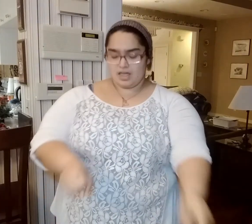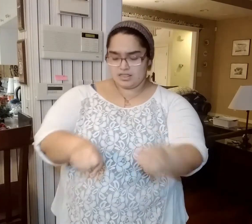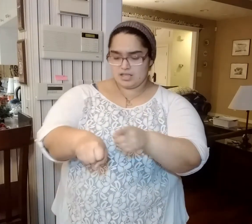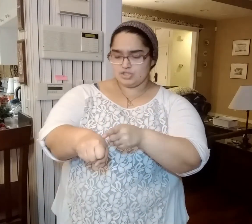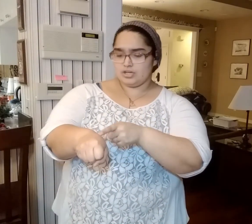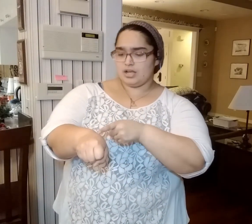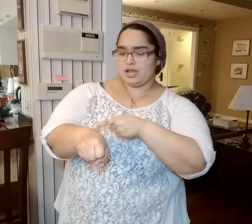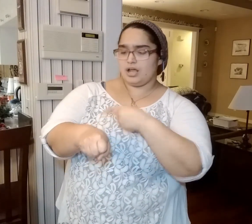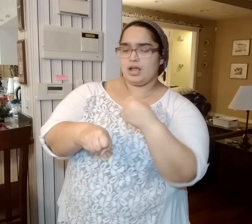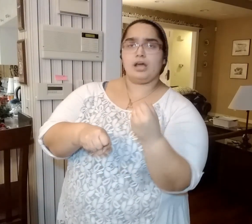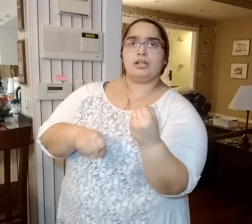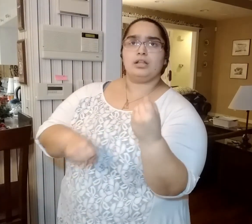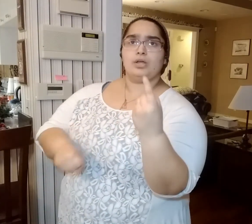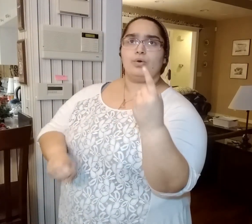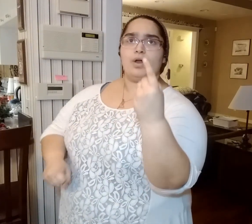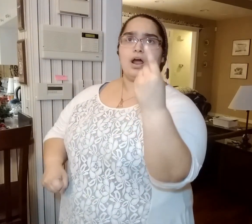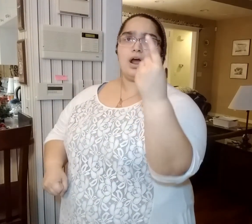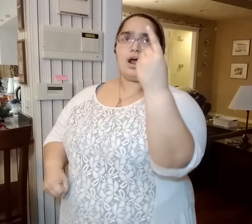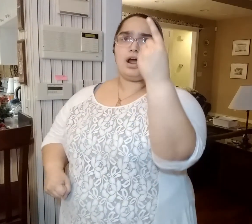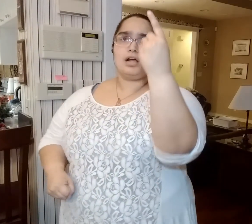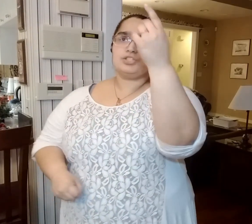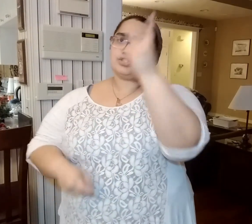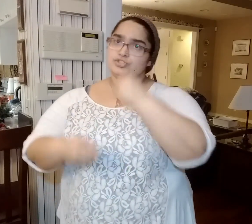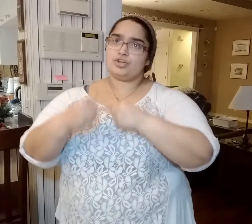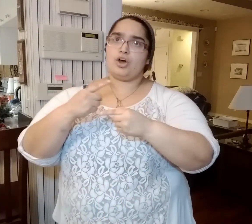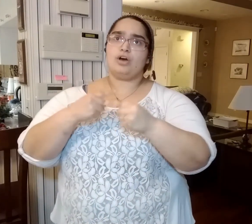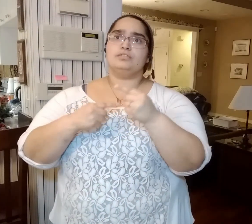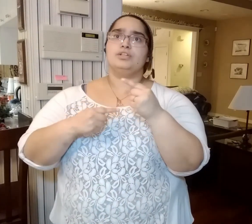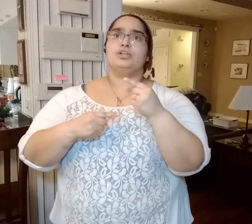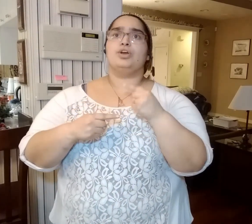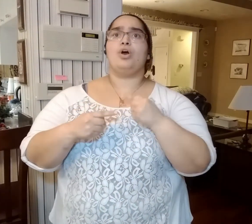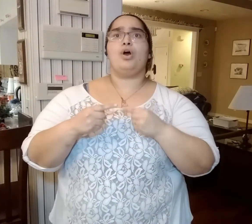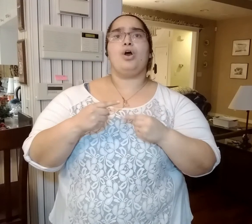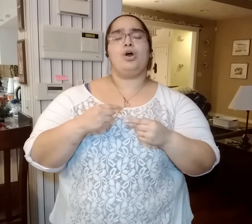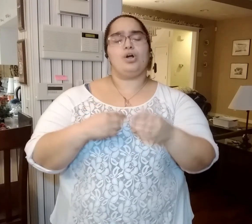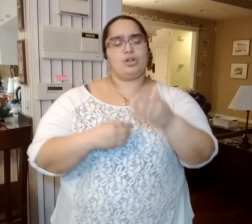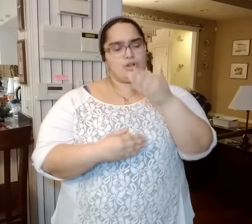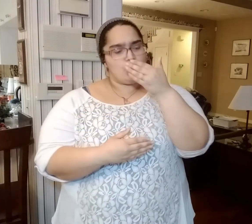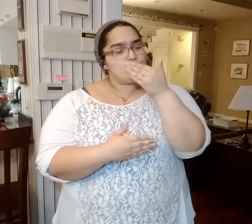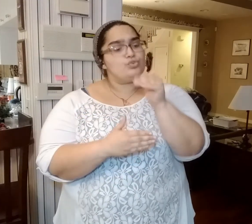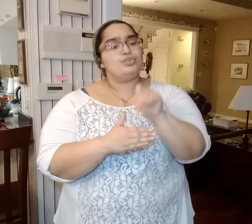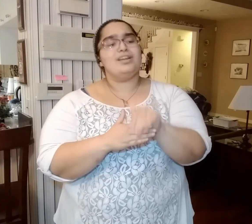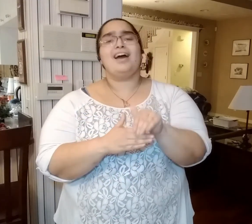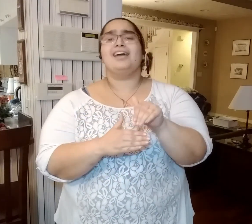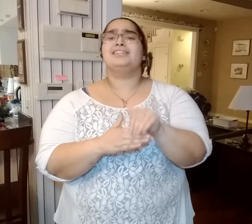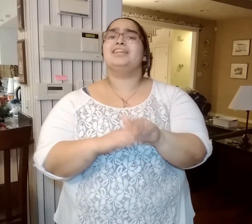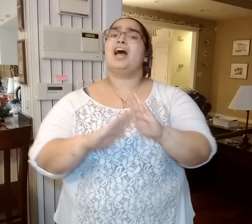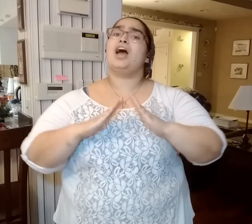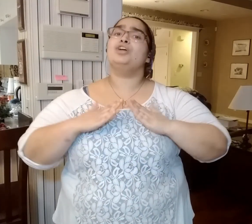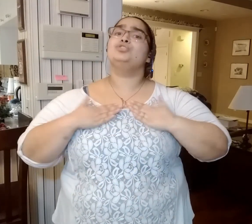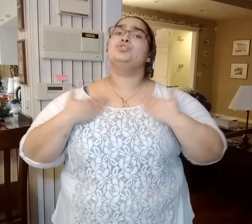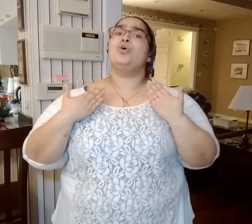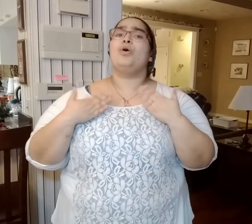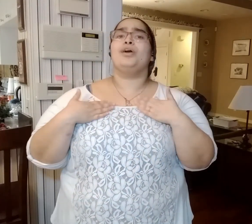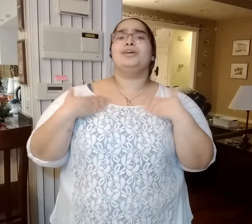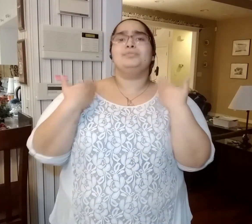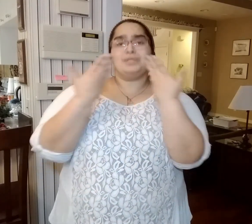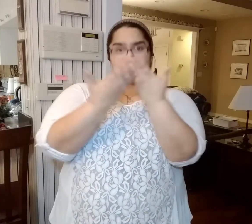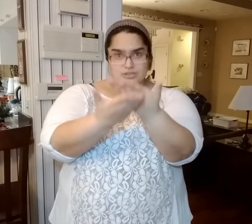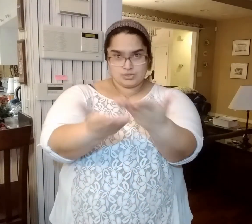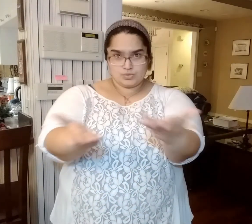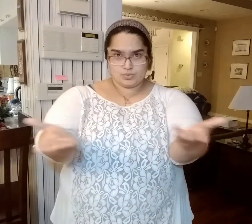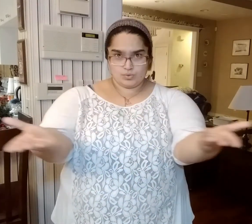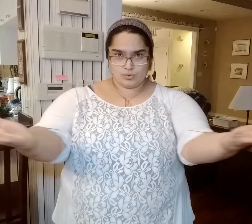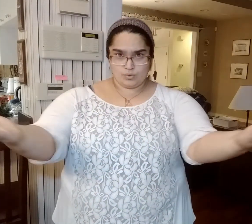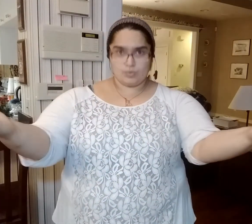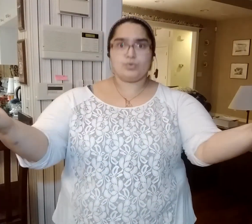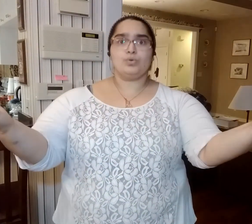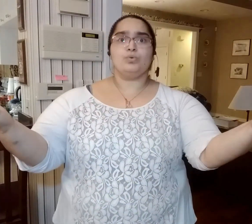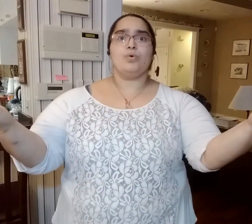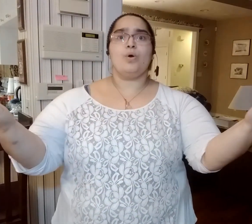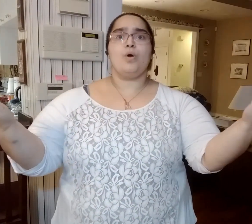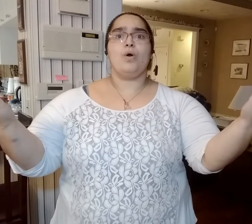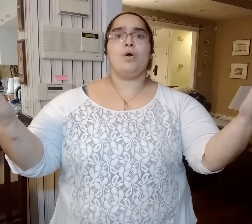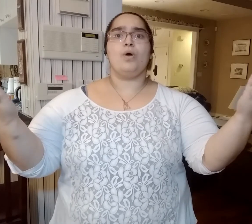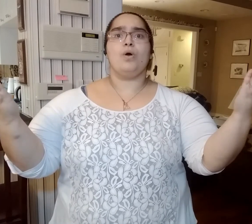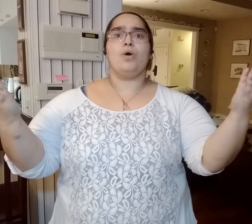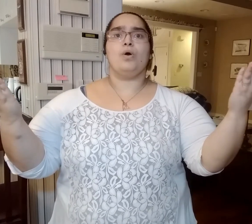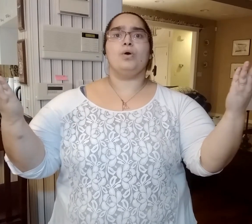Then gently rise and softly call, good night and joy be to you all.